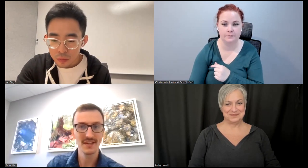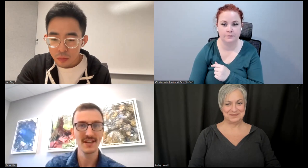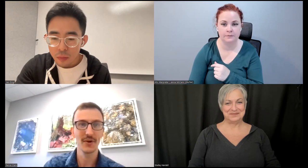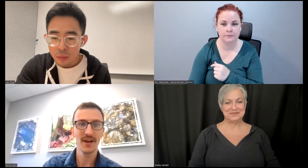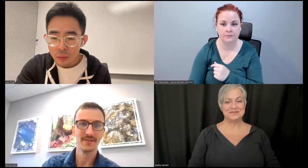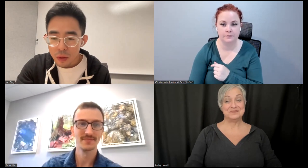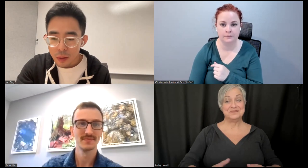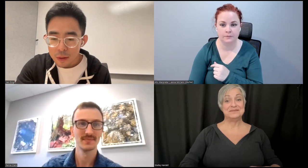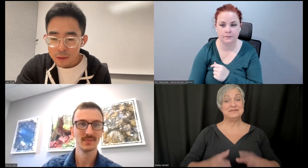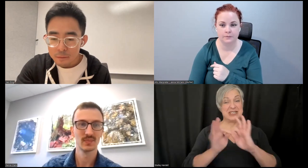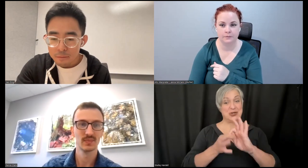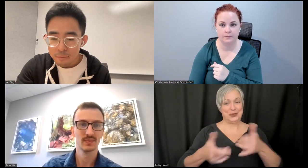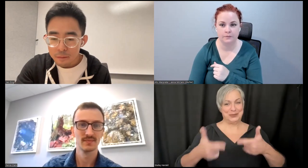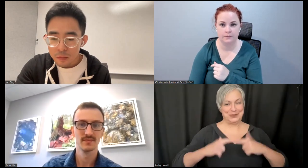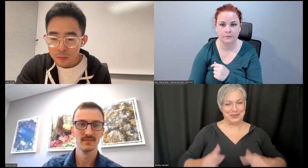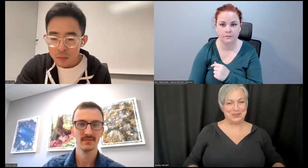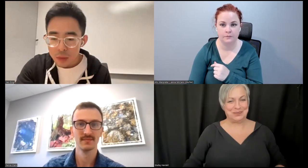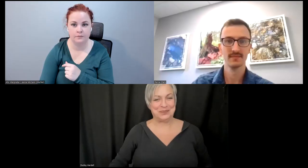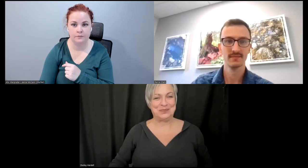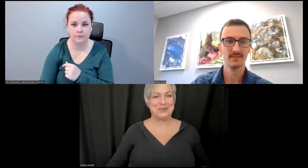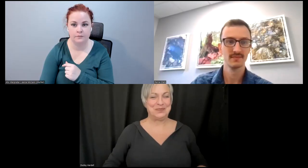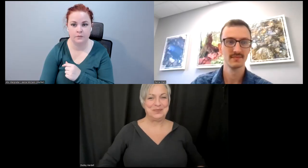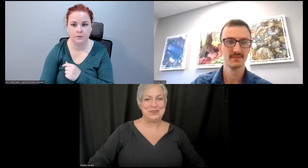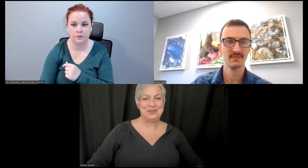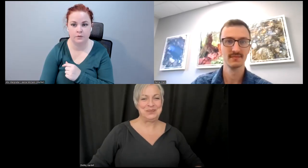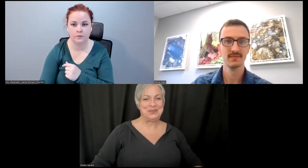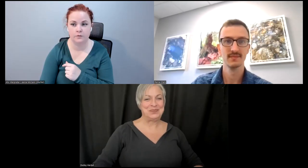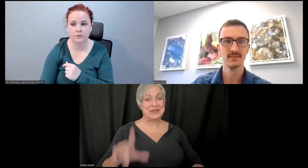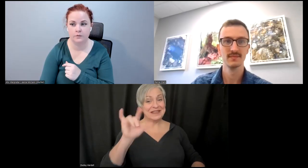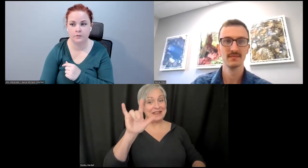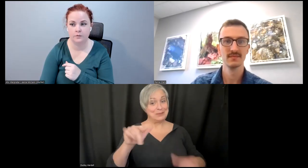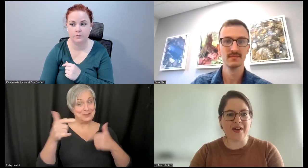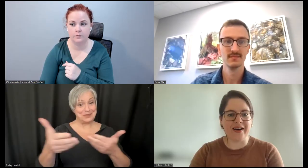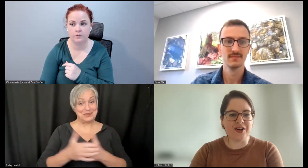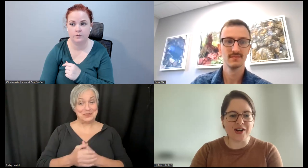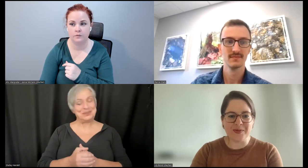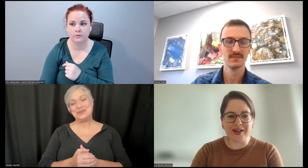Please take it away. >> Lily: Thanks. Great to be